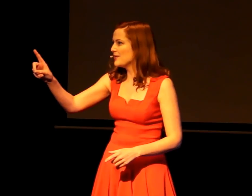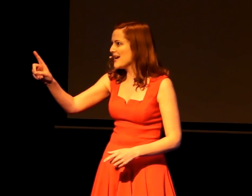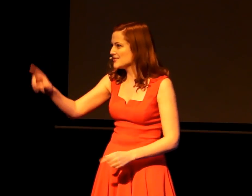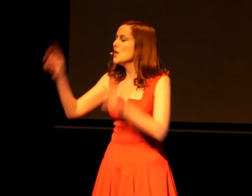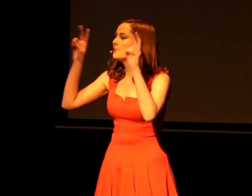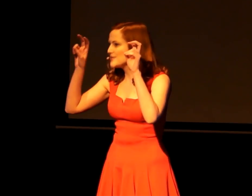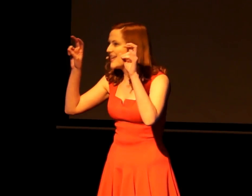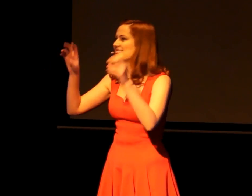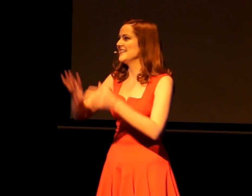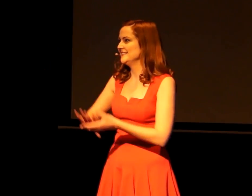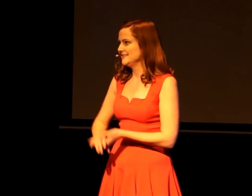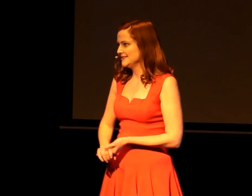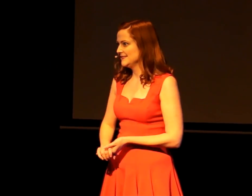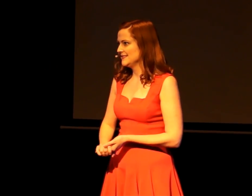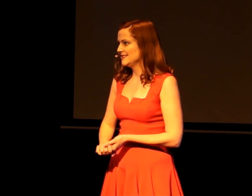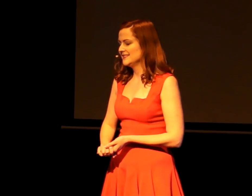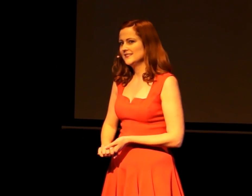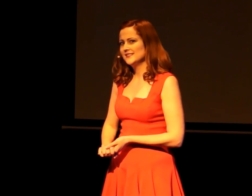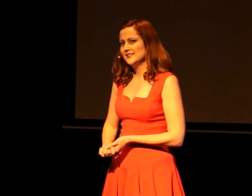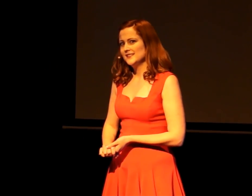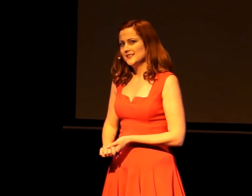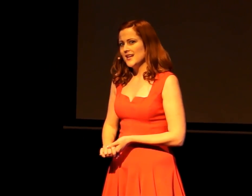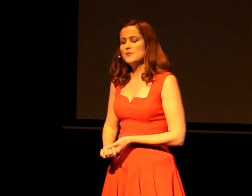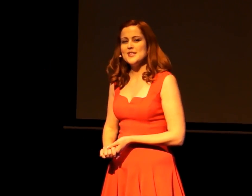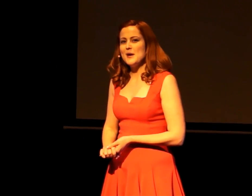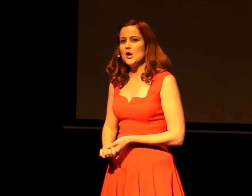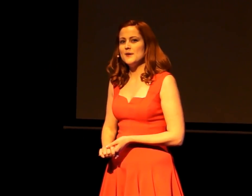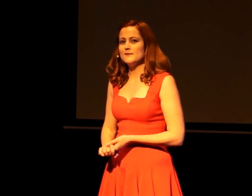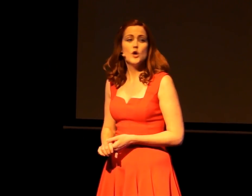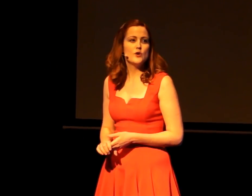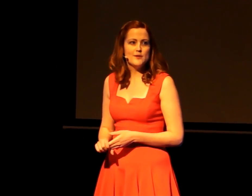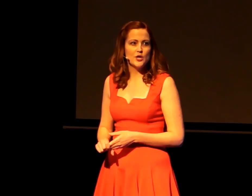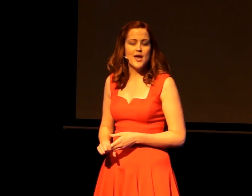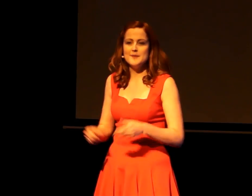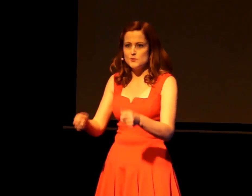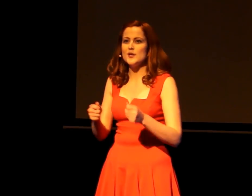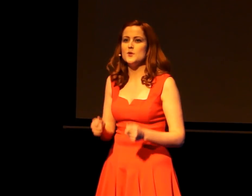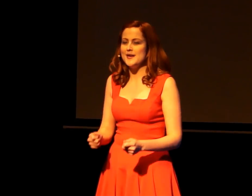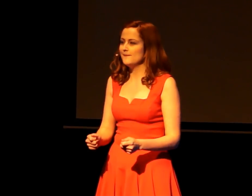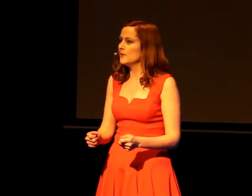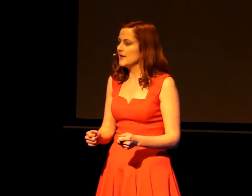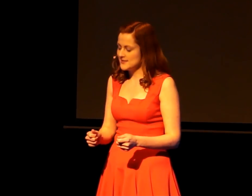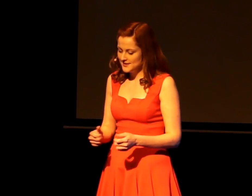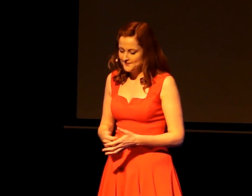'brus-KET-ta'. I'll put down my copy of Haruki Murakami's 1Q84